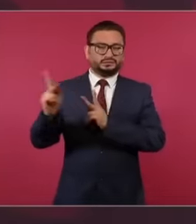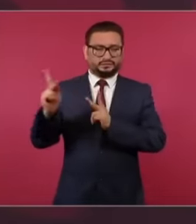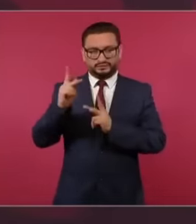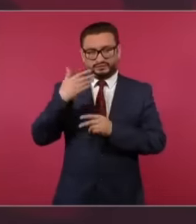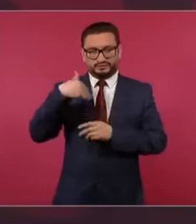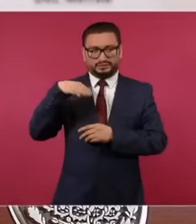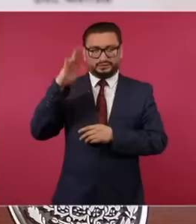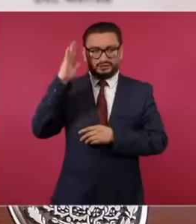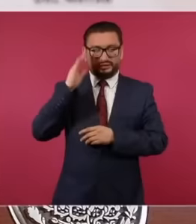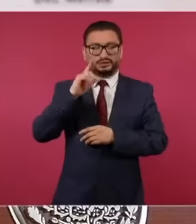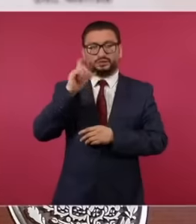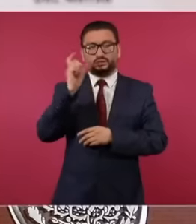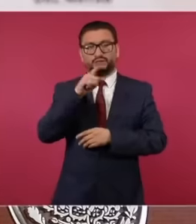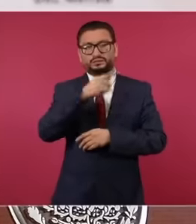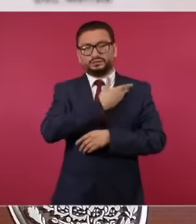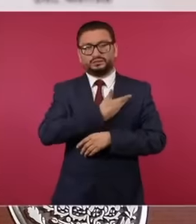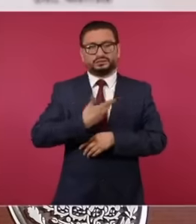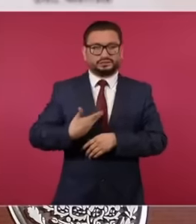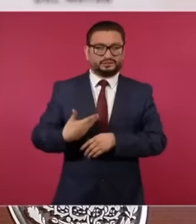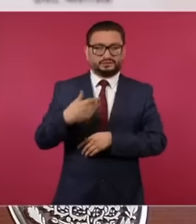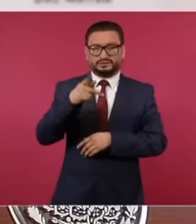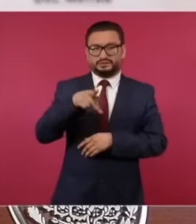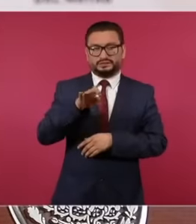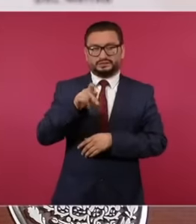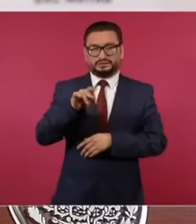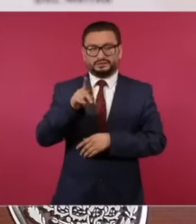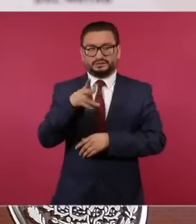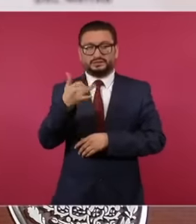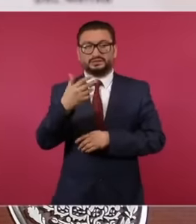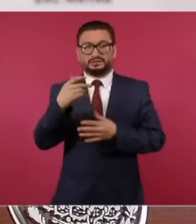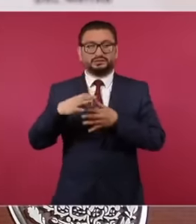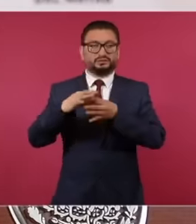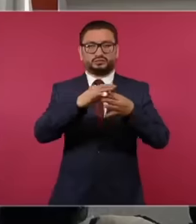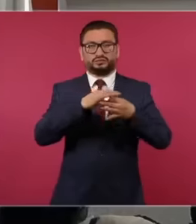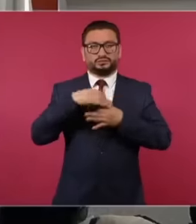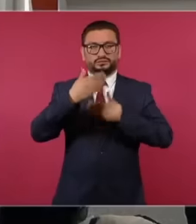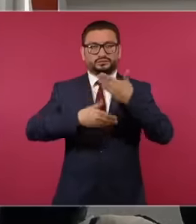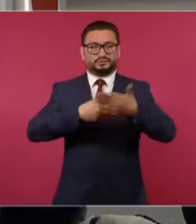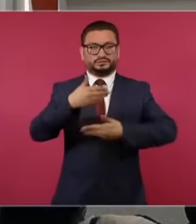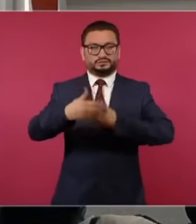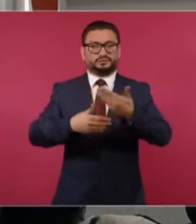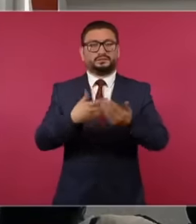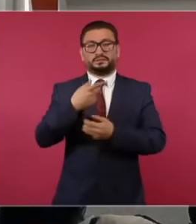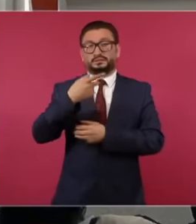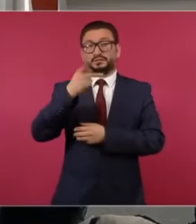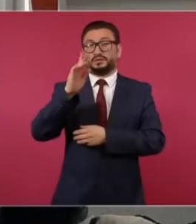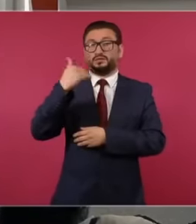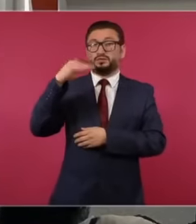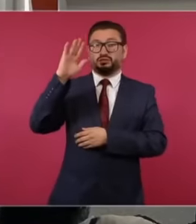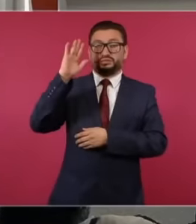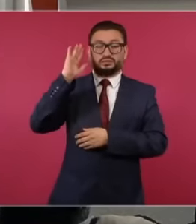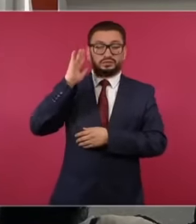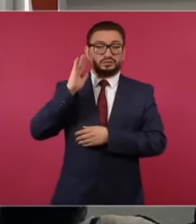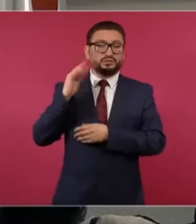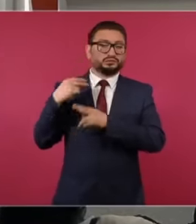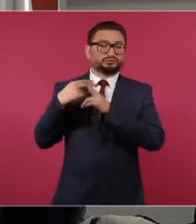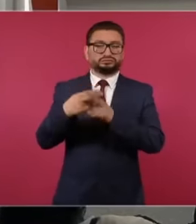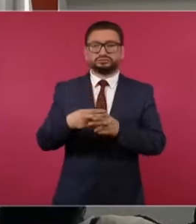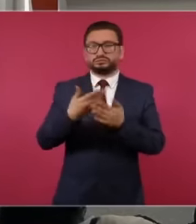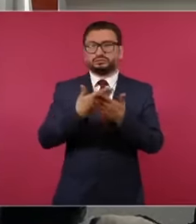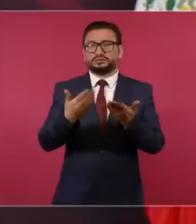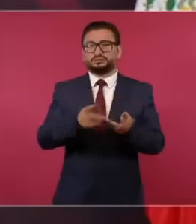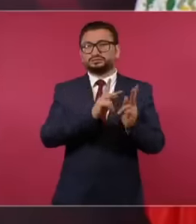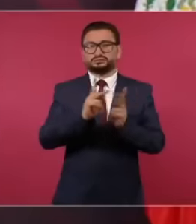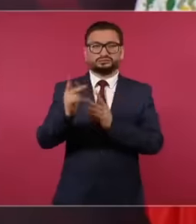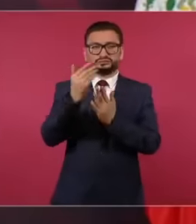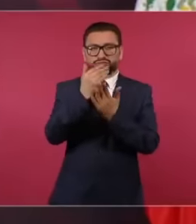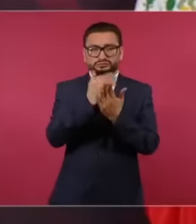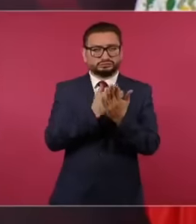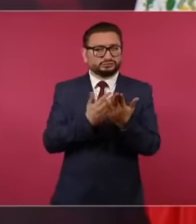Kennedy. the alliance for progress But since then all the plans have to